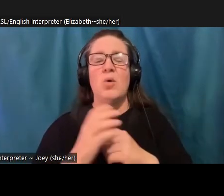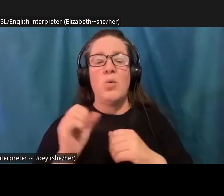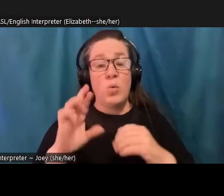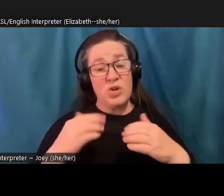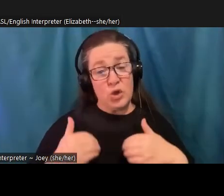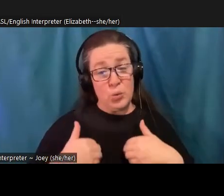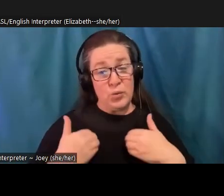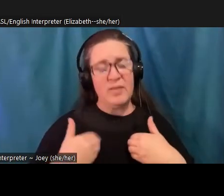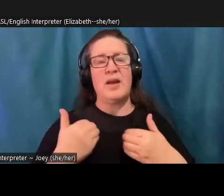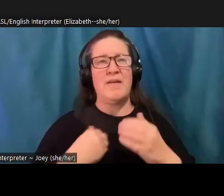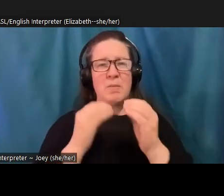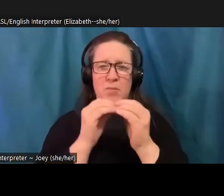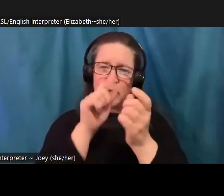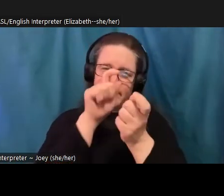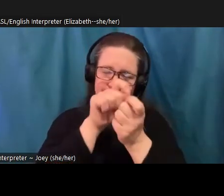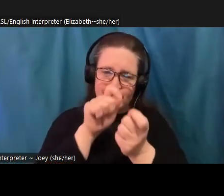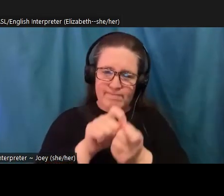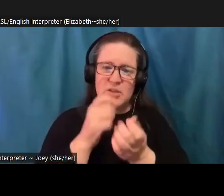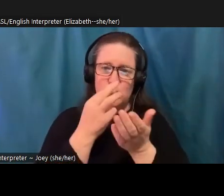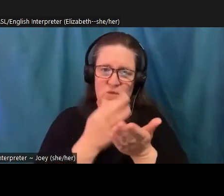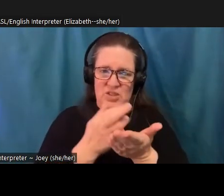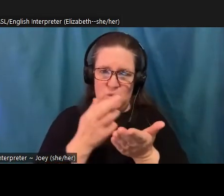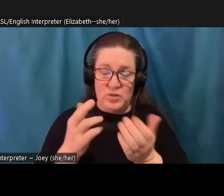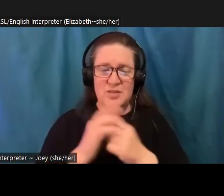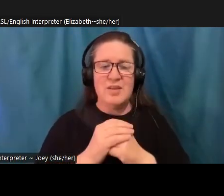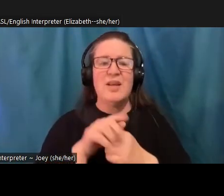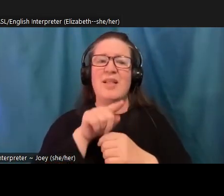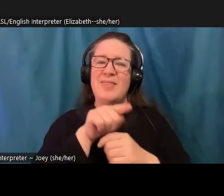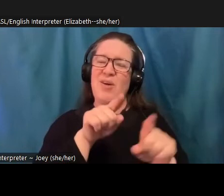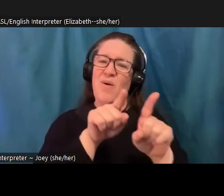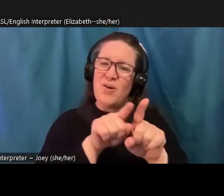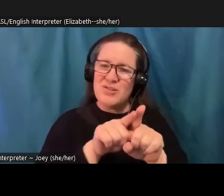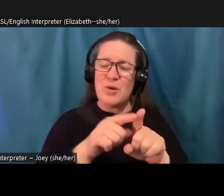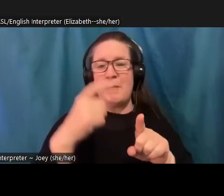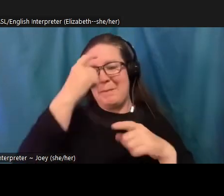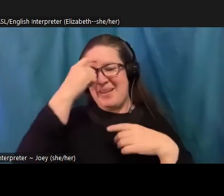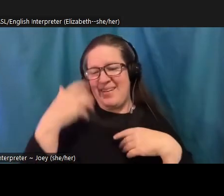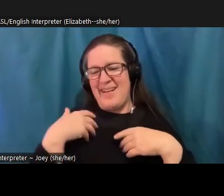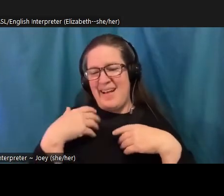of resources. So and again, because they actually are mental health experts, and I am not, they're the ones I would point